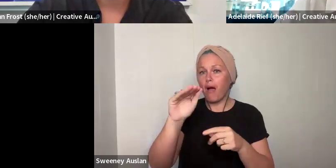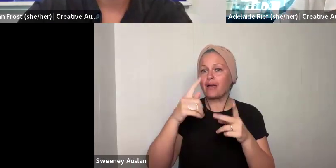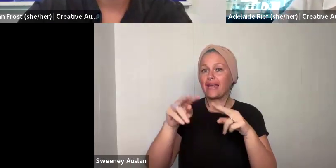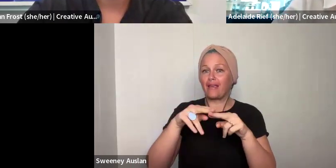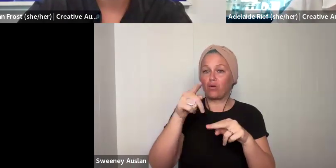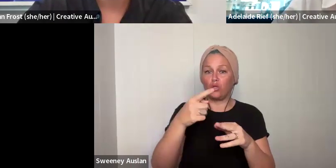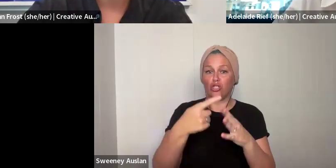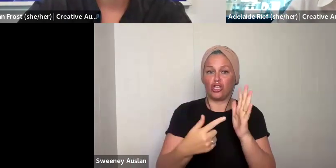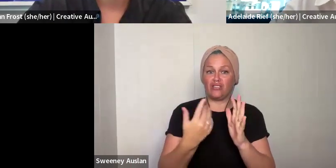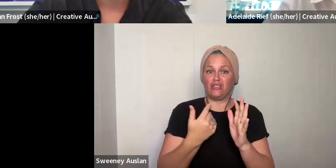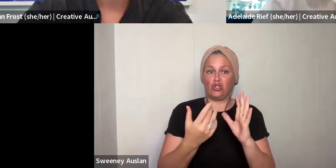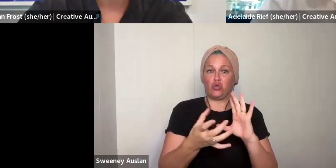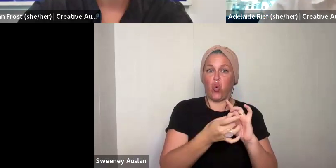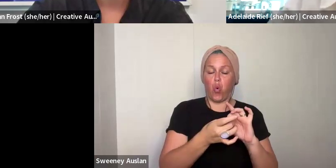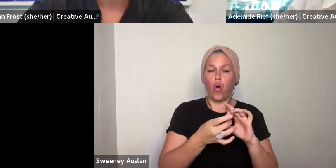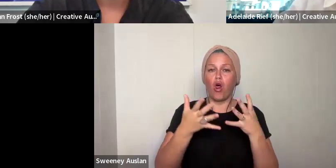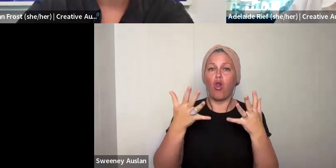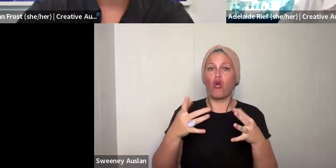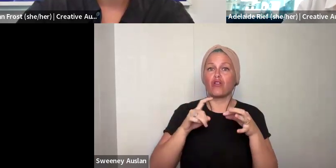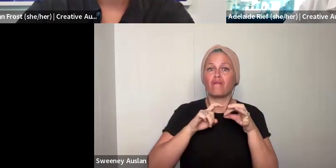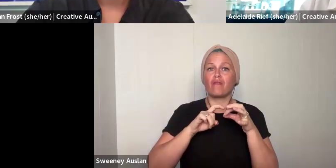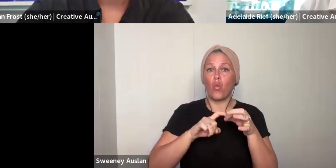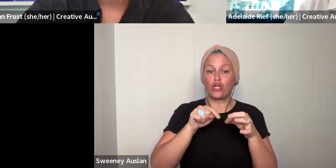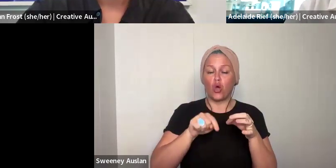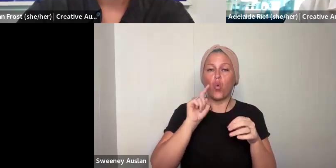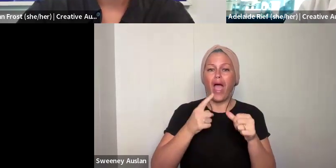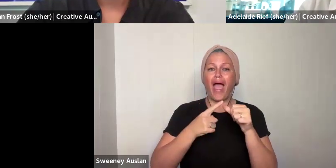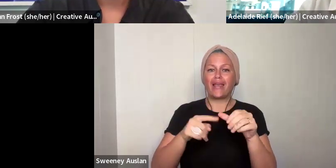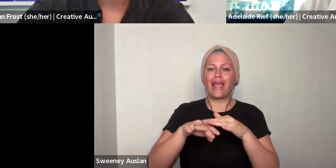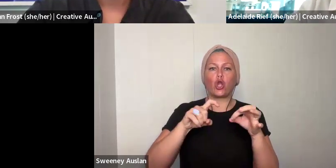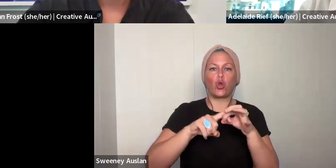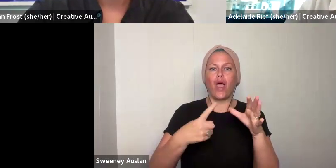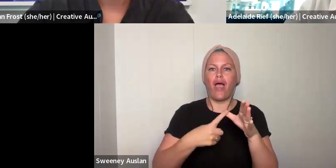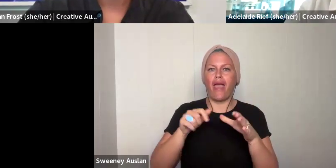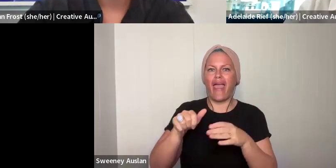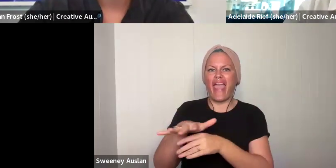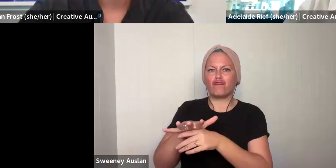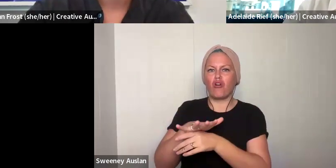answer to that question in the application form. I will take a look at some of the questions we